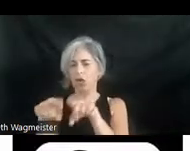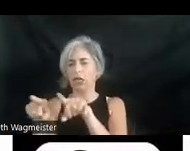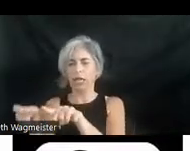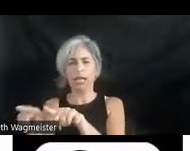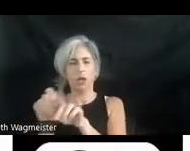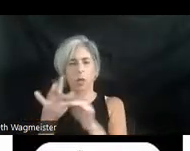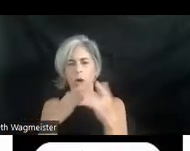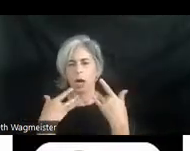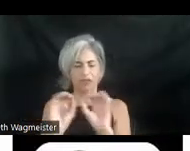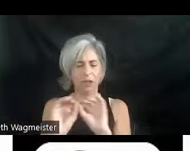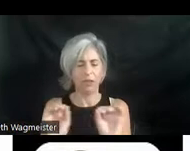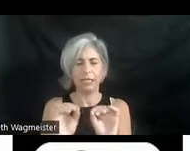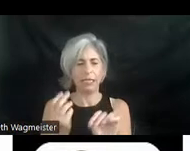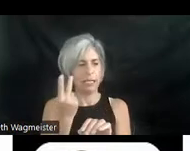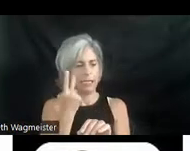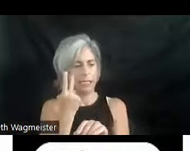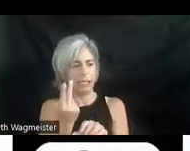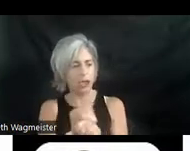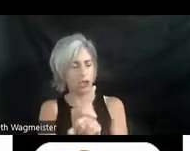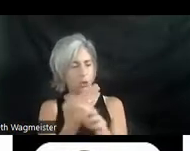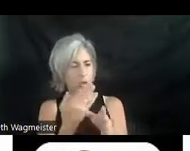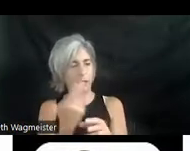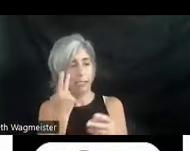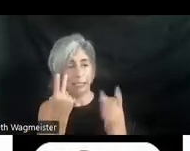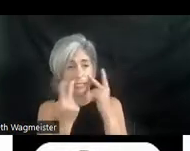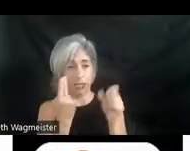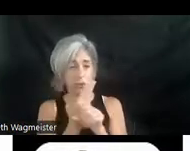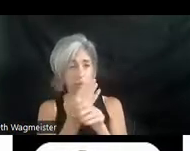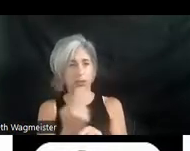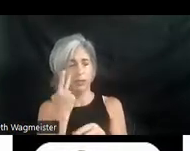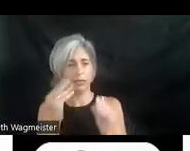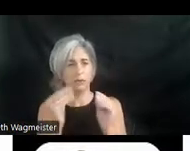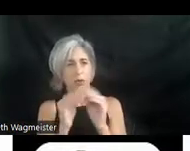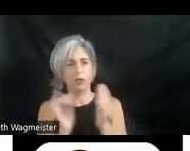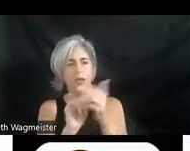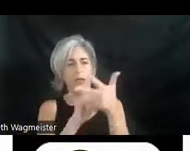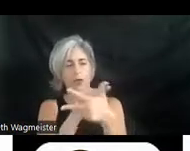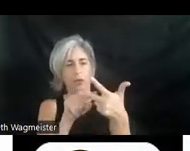et cetera. So the seeing user sees much more than three curved lines. I can see they represent